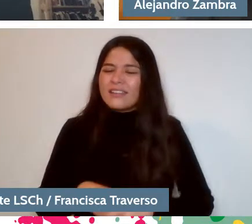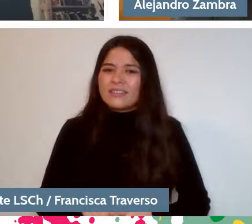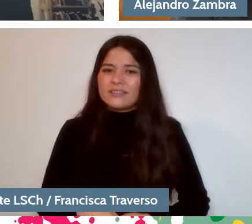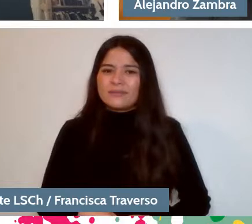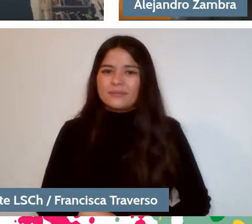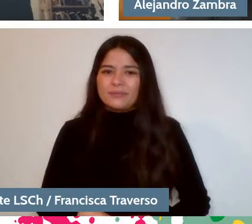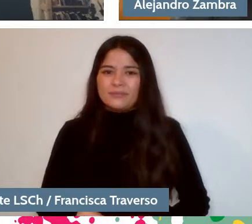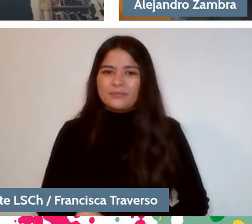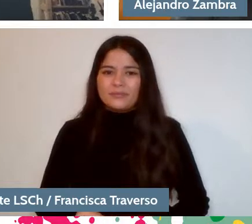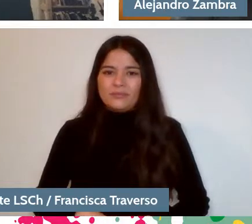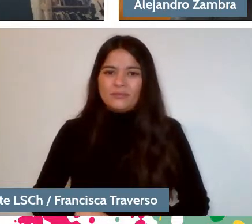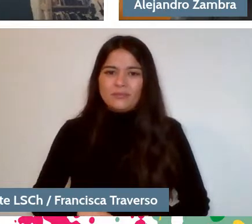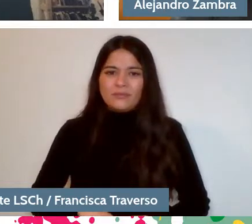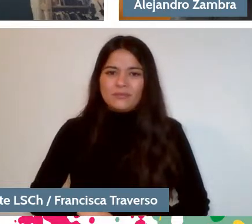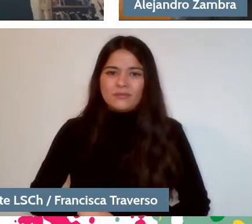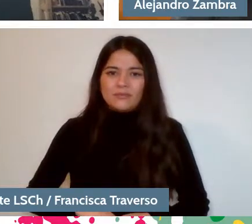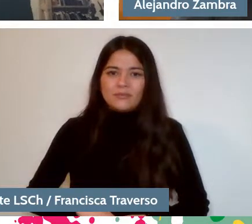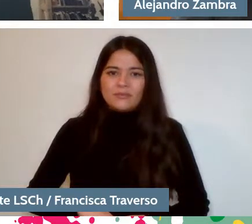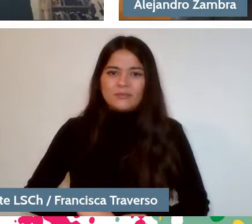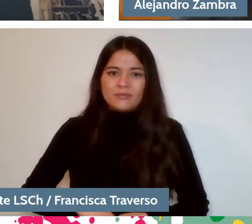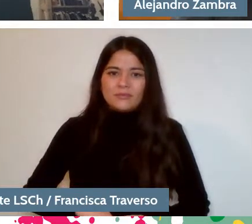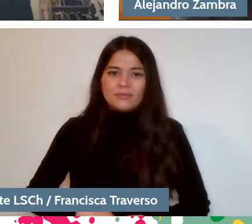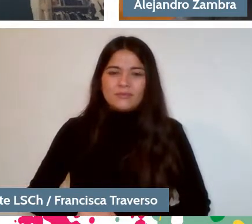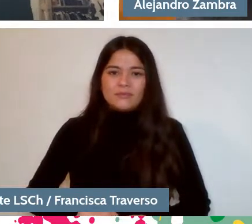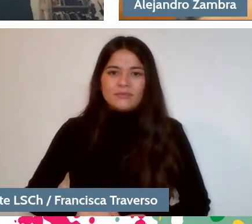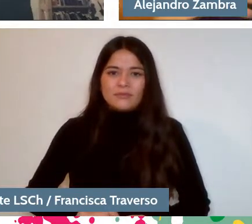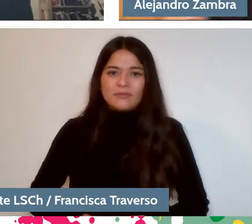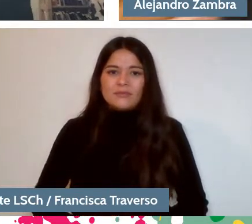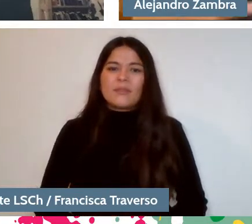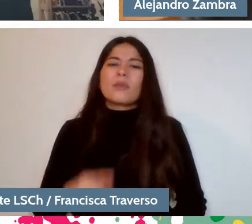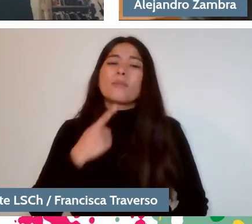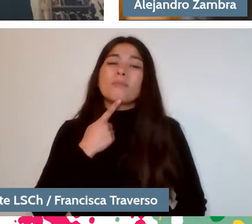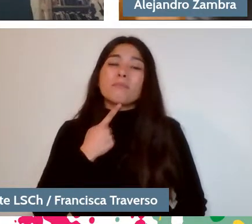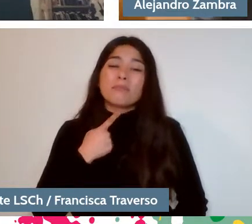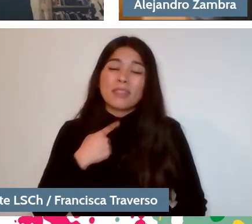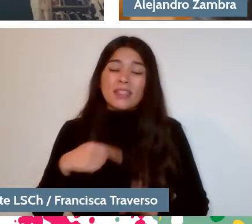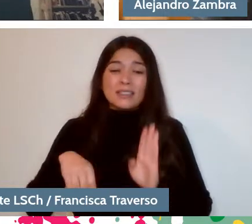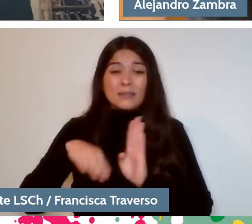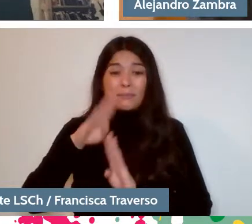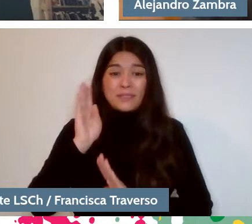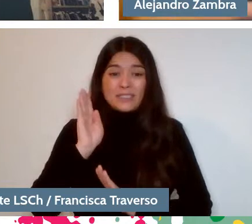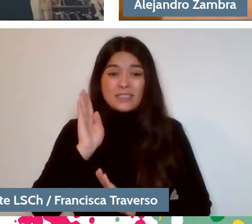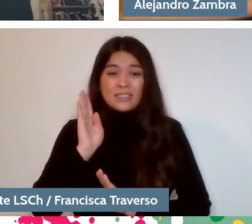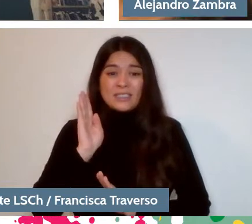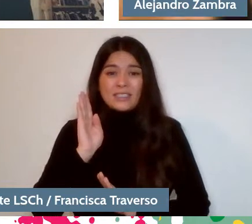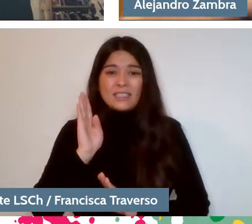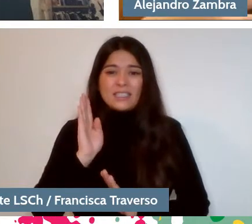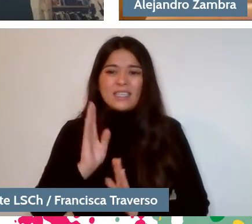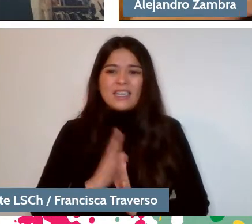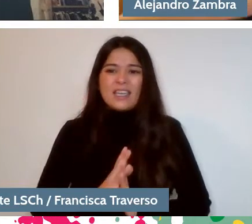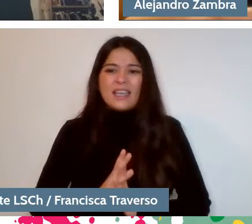But mainly, I am interested in the fact that this reading,